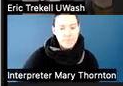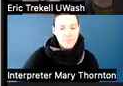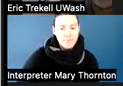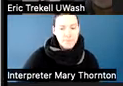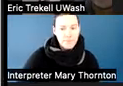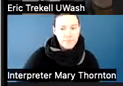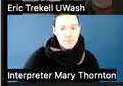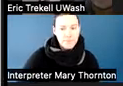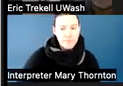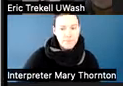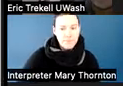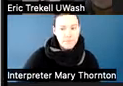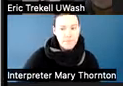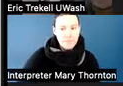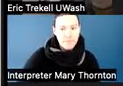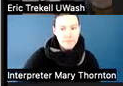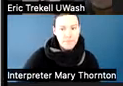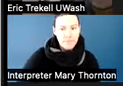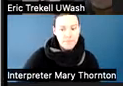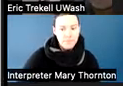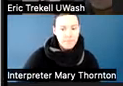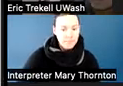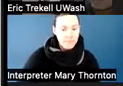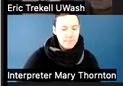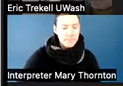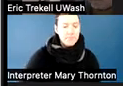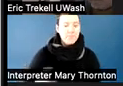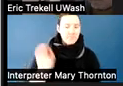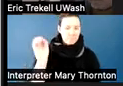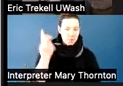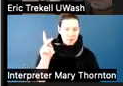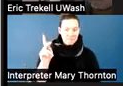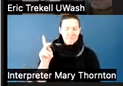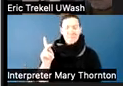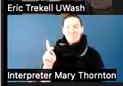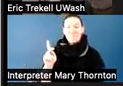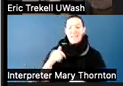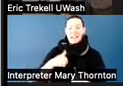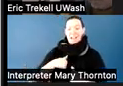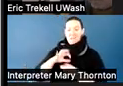OK. I'm trying to break the habit of asking everybody if they can see my screen.